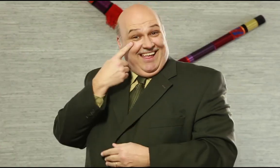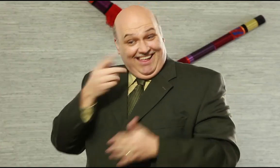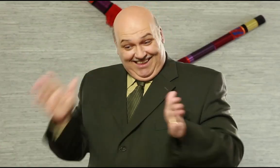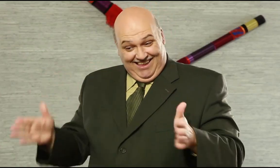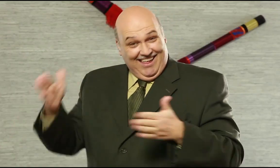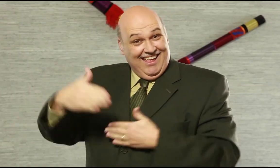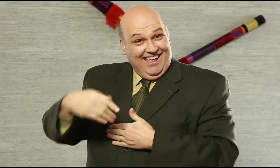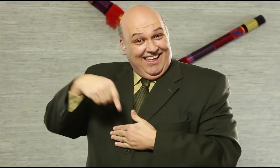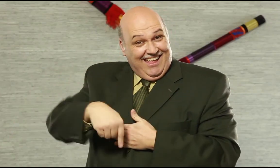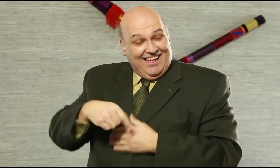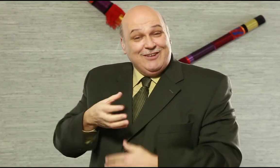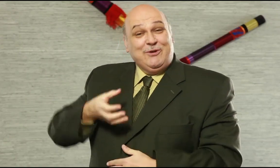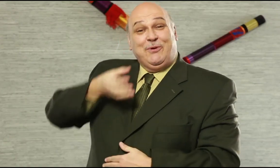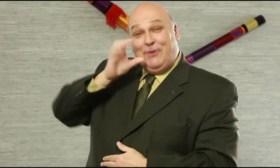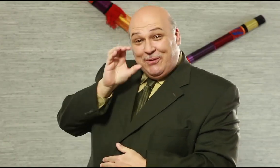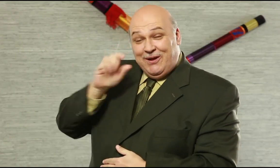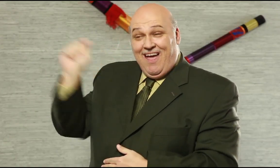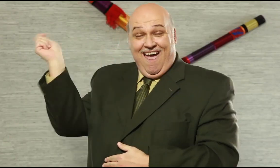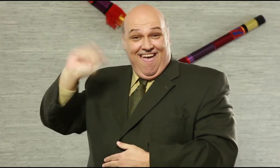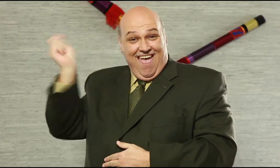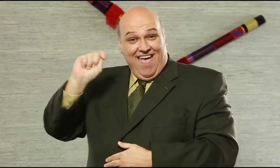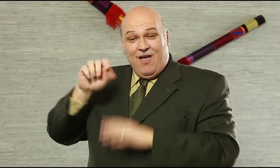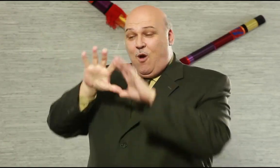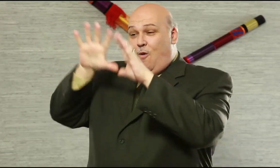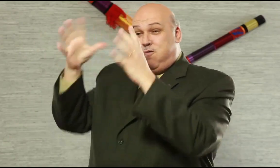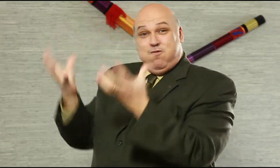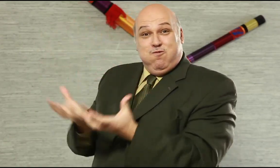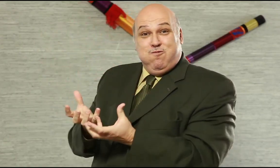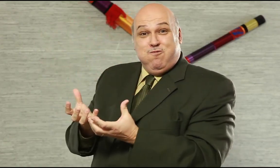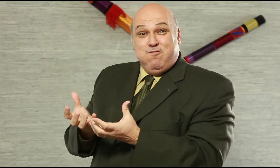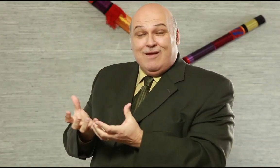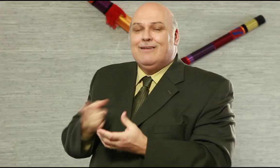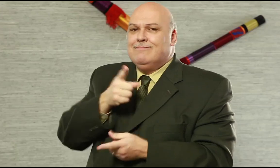a special DeafWaves party package with party favors